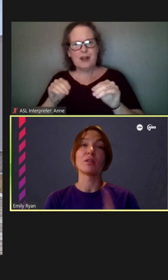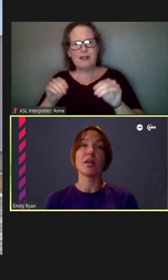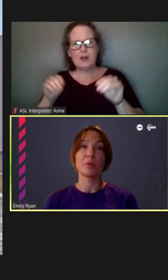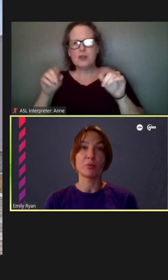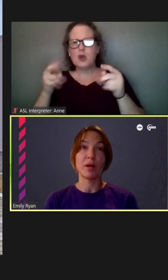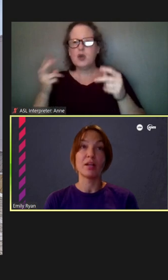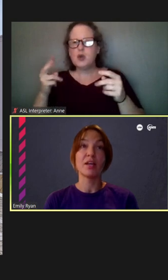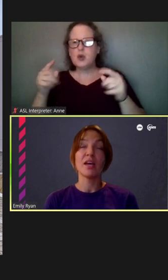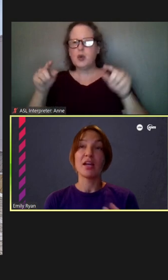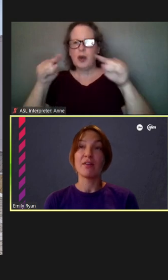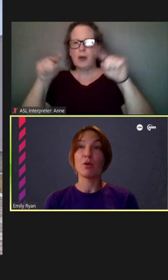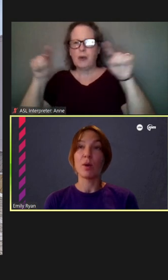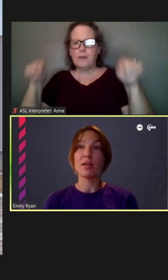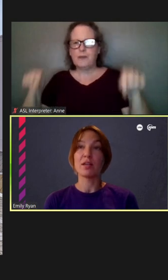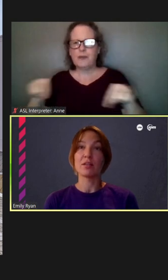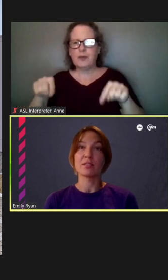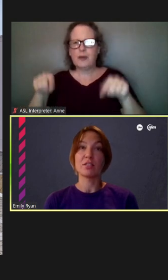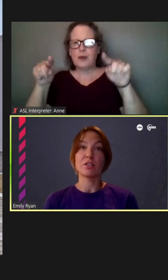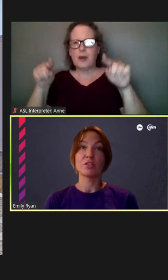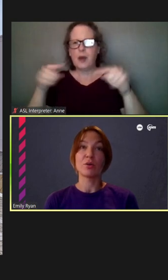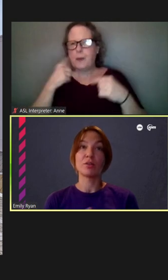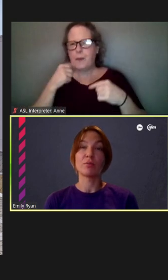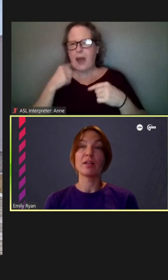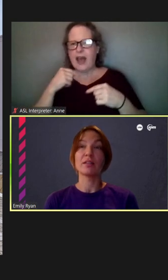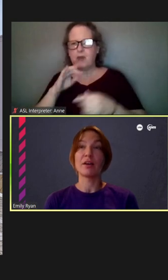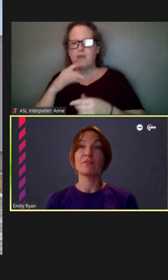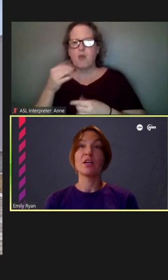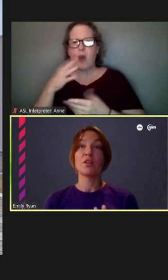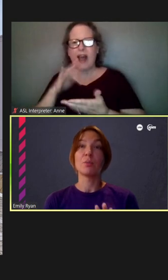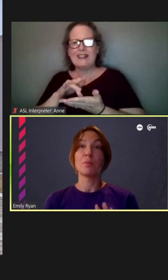are outlined with red, and have a white center. So on the right and left, they'll